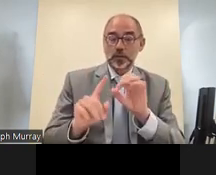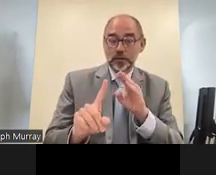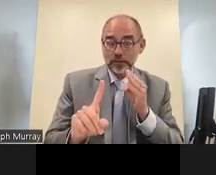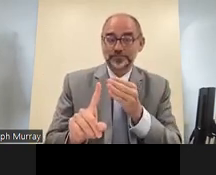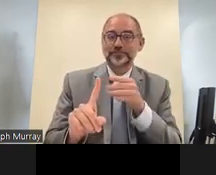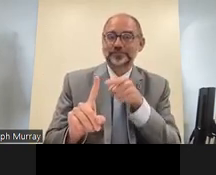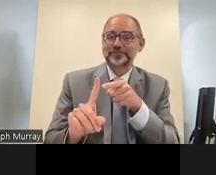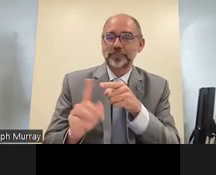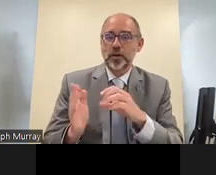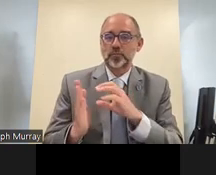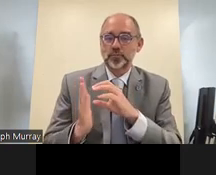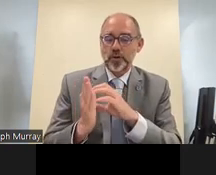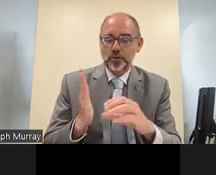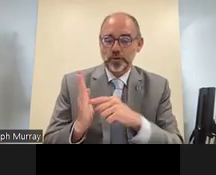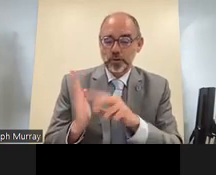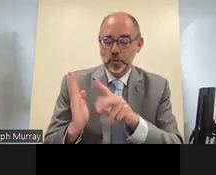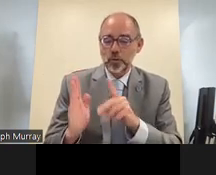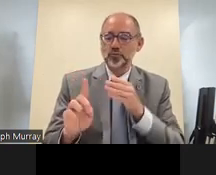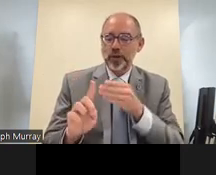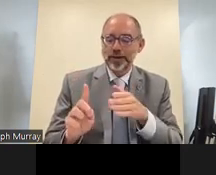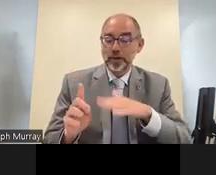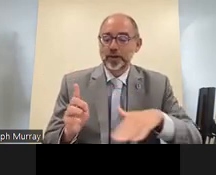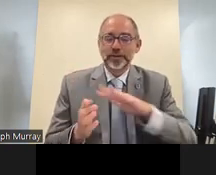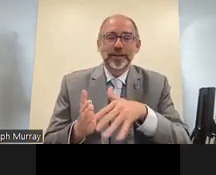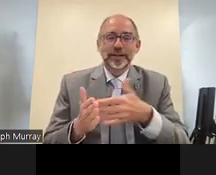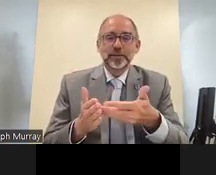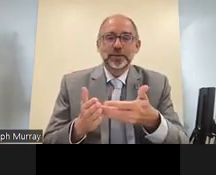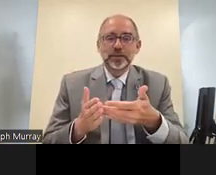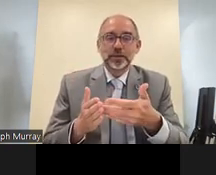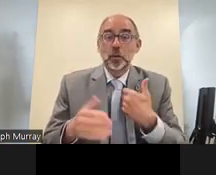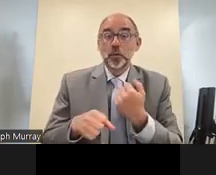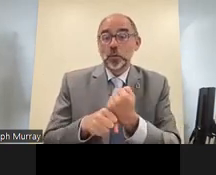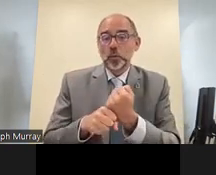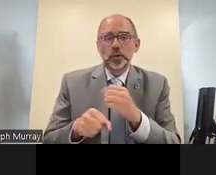understand their commitments and the importance of promoting and ensuring that article 21